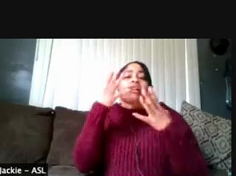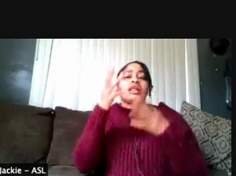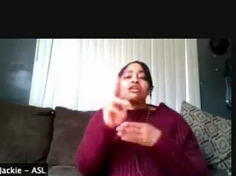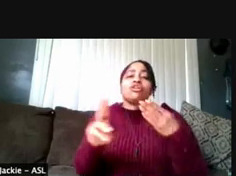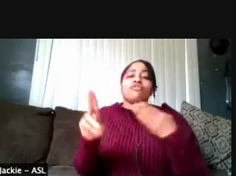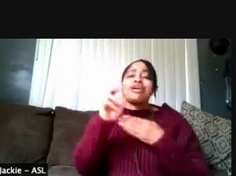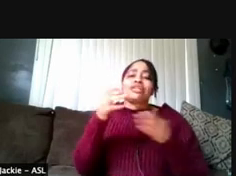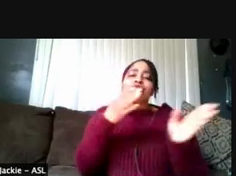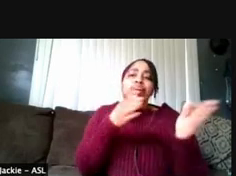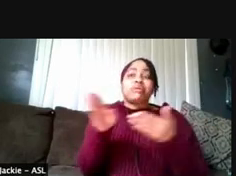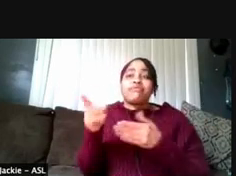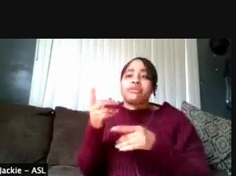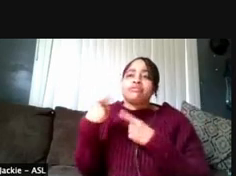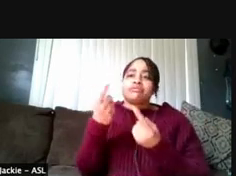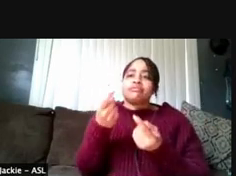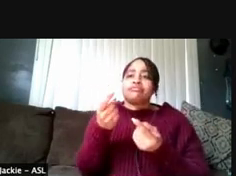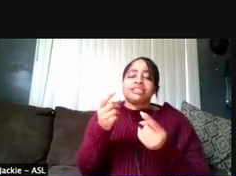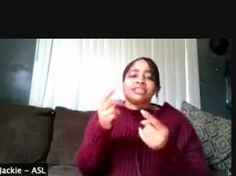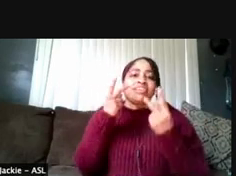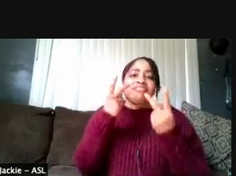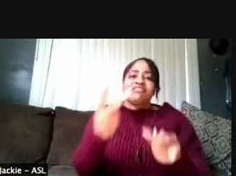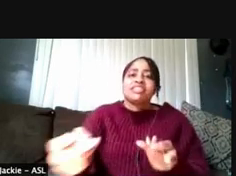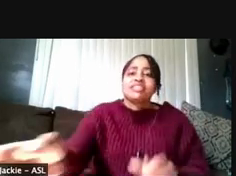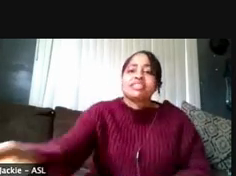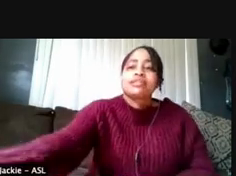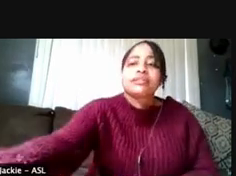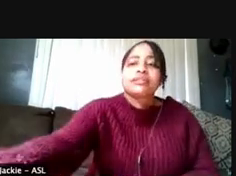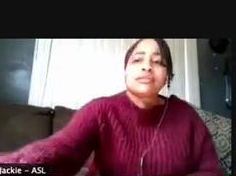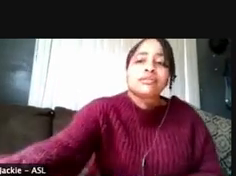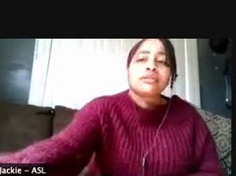since those visits are no longer possible at least for now.